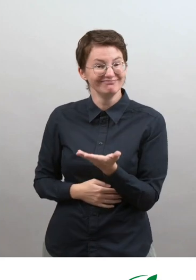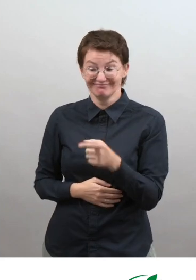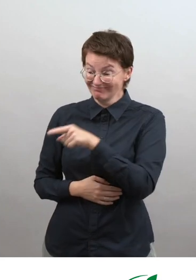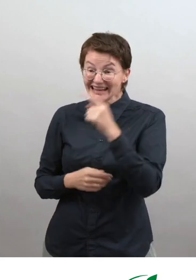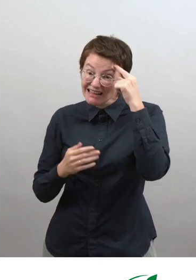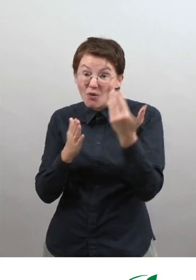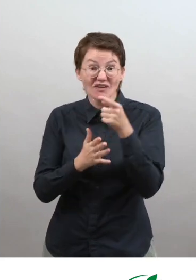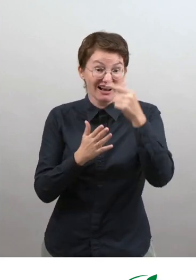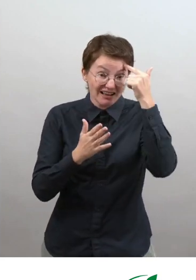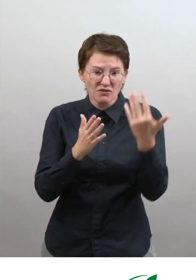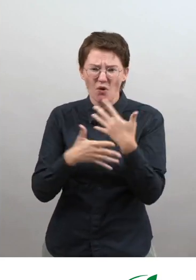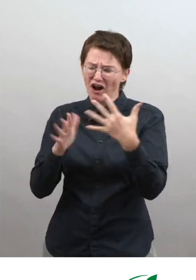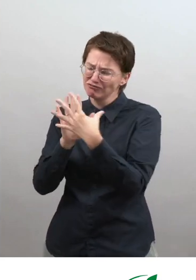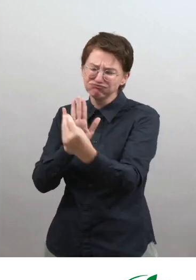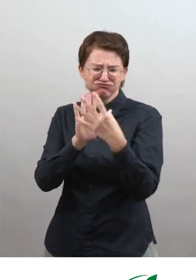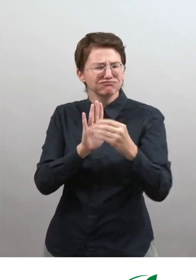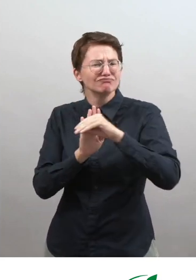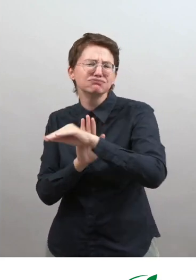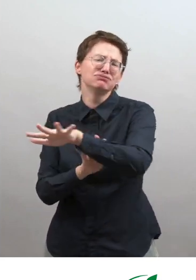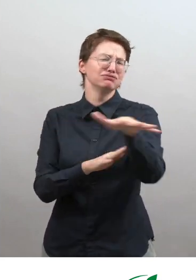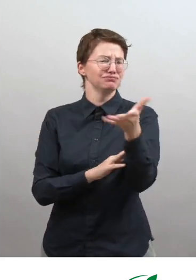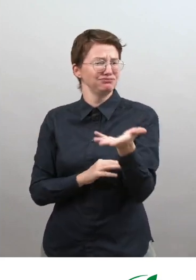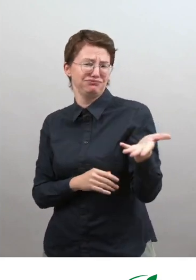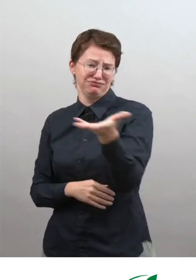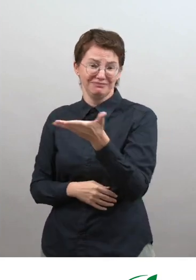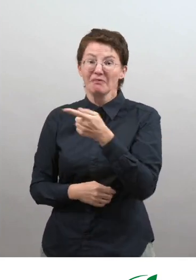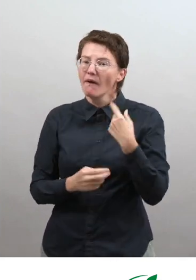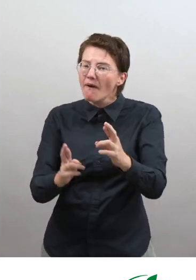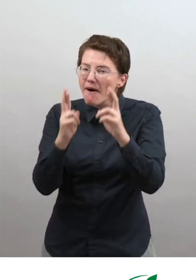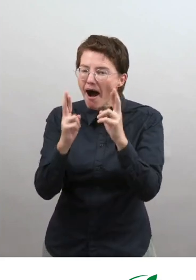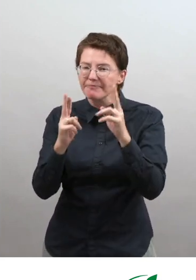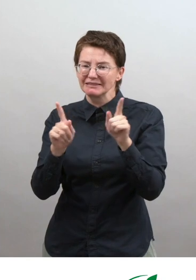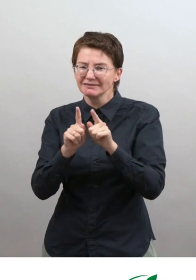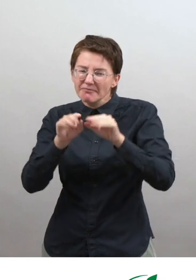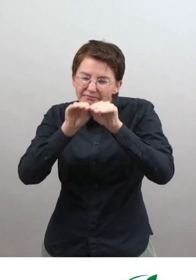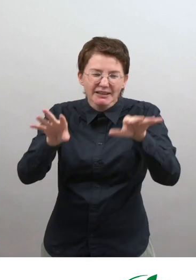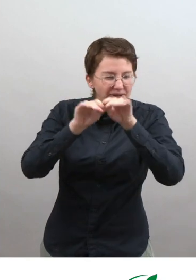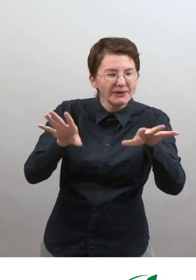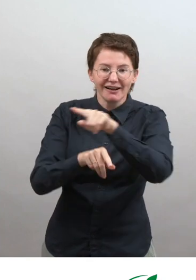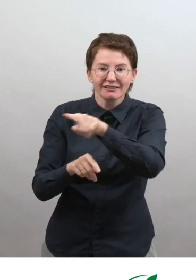Both innovations have been replicated in other countries, and we hope that we inspire others